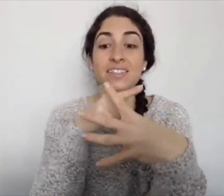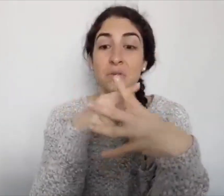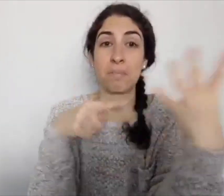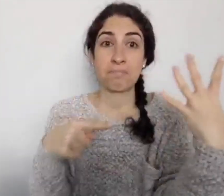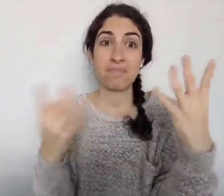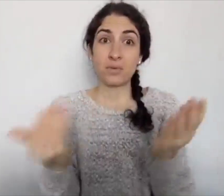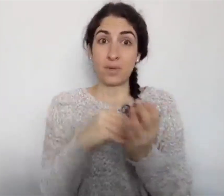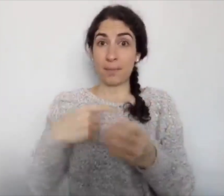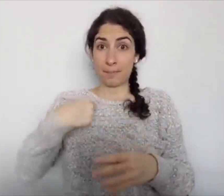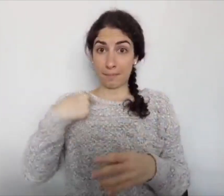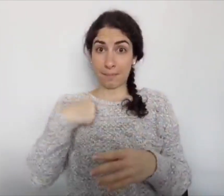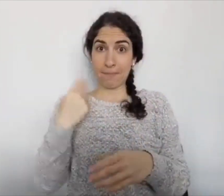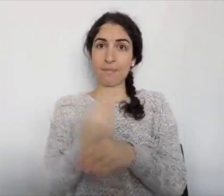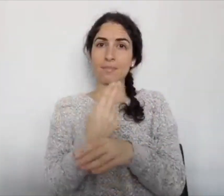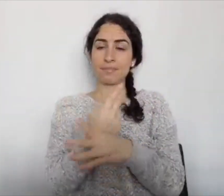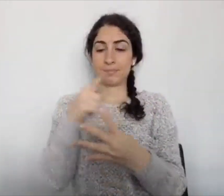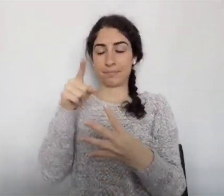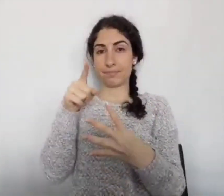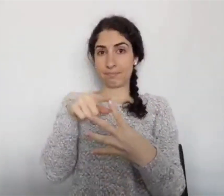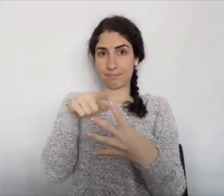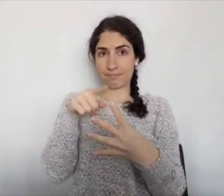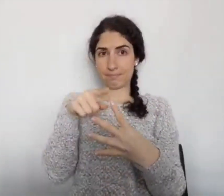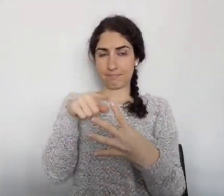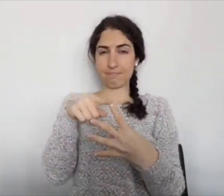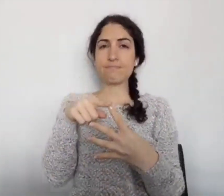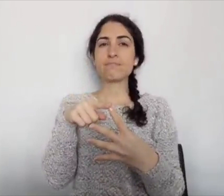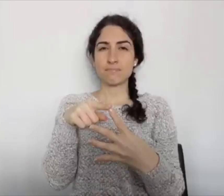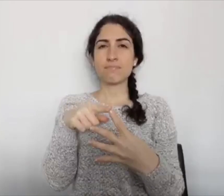These four again, I use the first one.